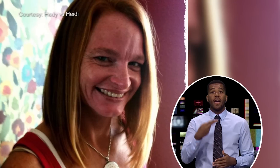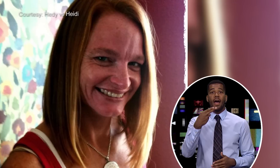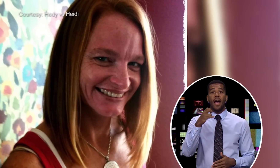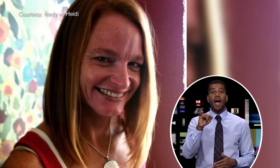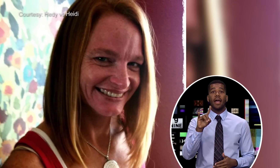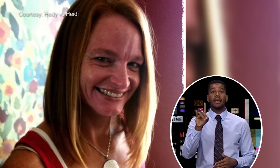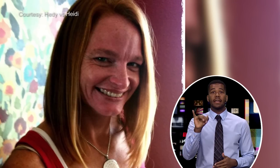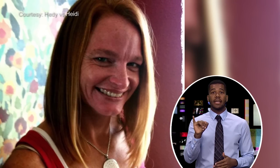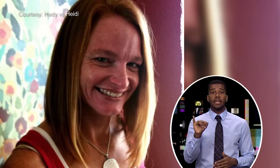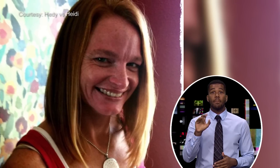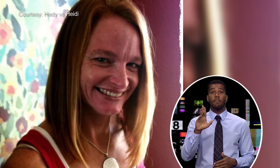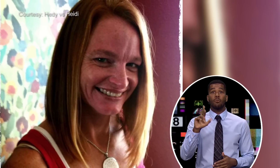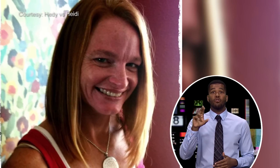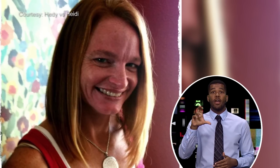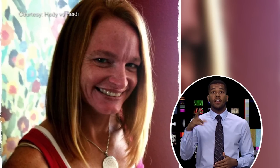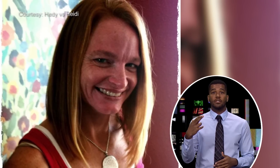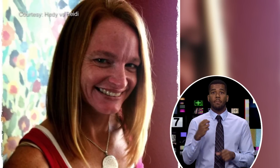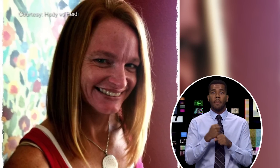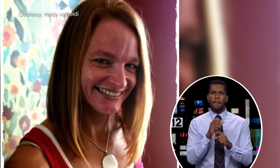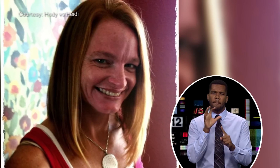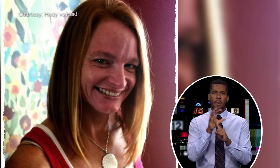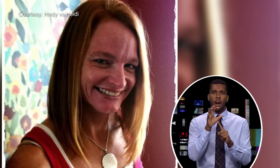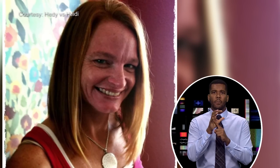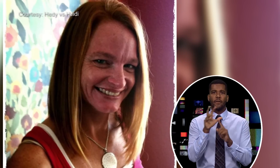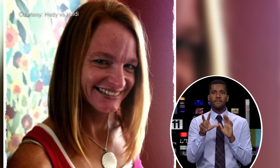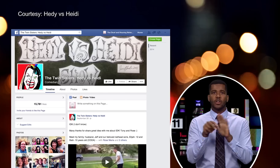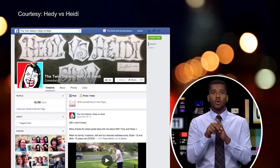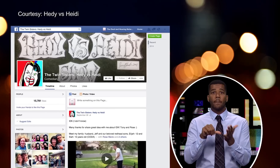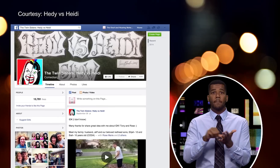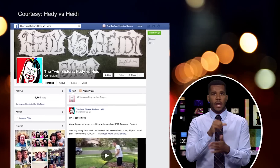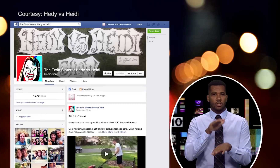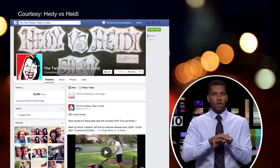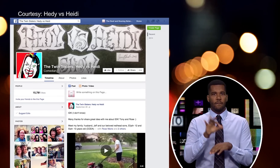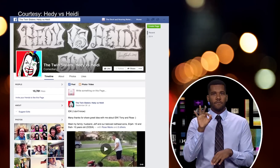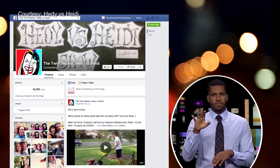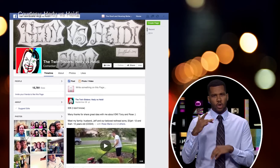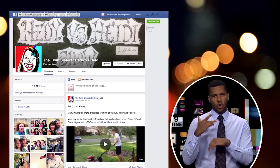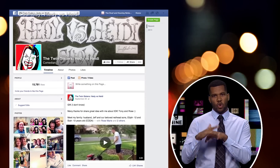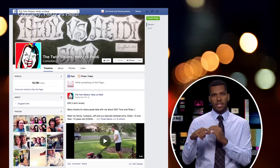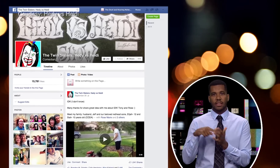Heidi Branch created a popular video page on Facebook earlier this year